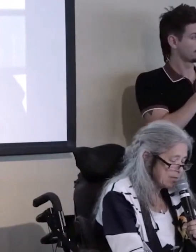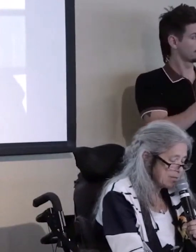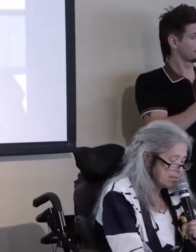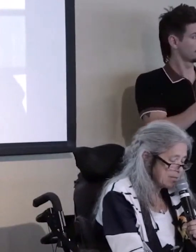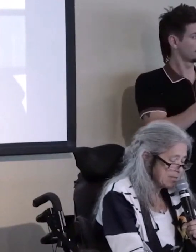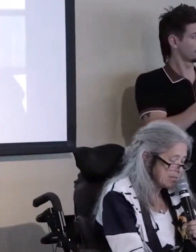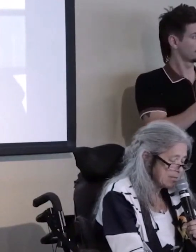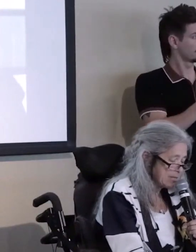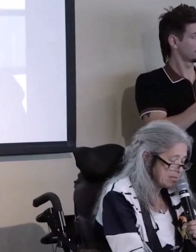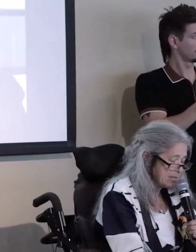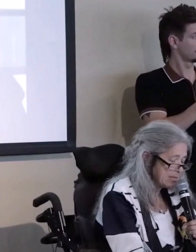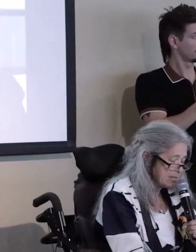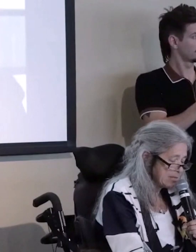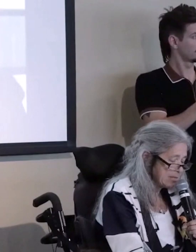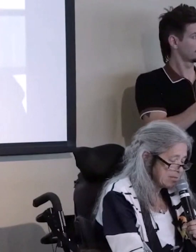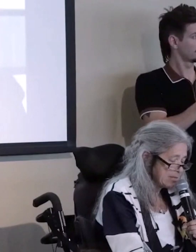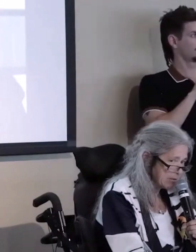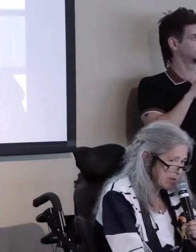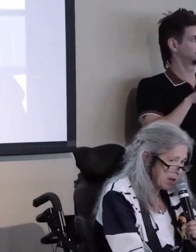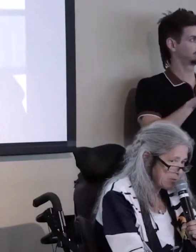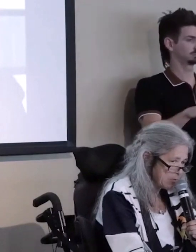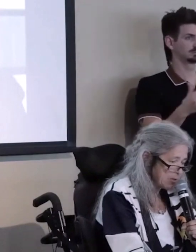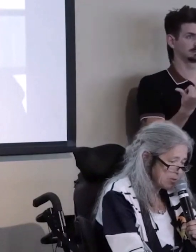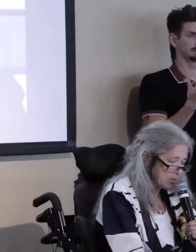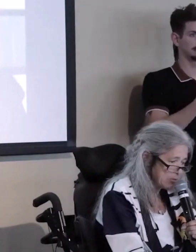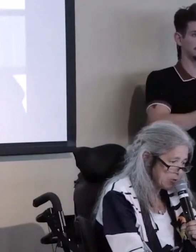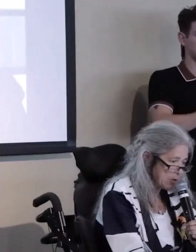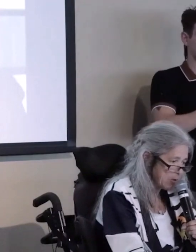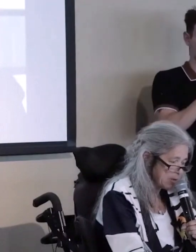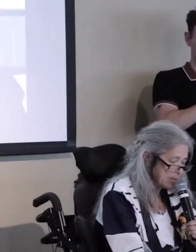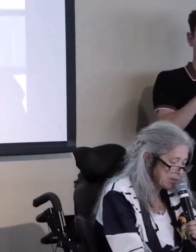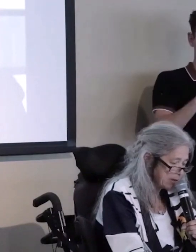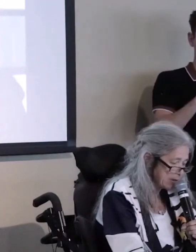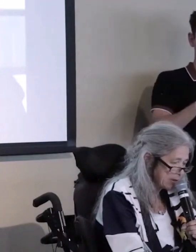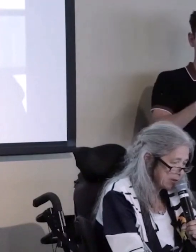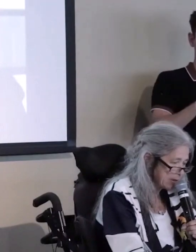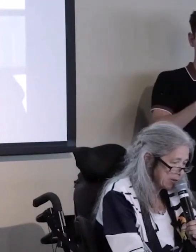today, 33 years later, and will continue to go on as long as it needs to,